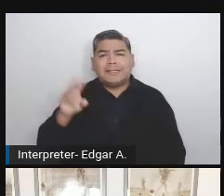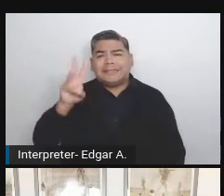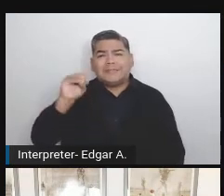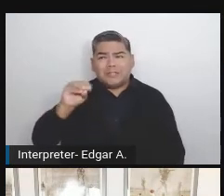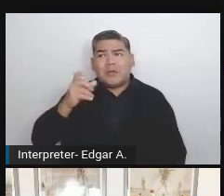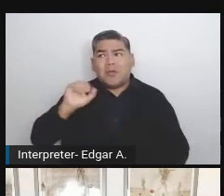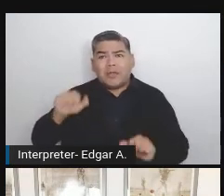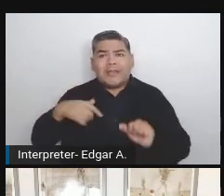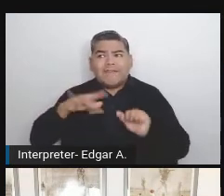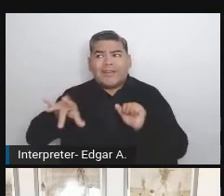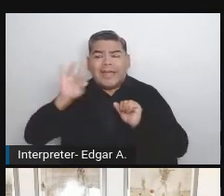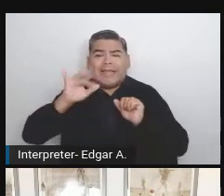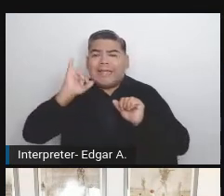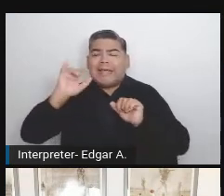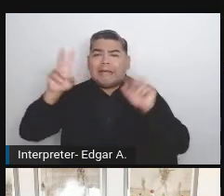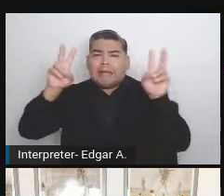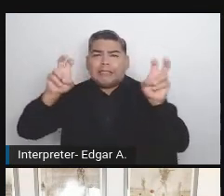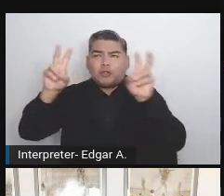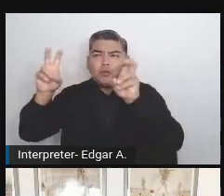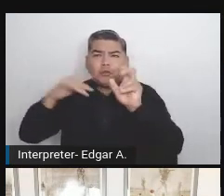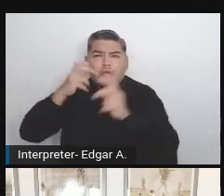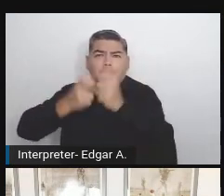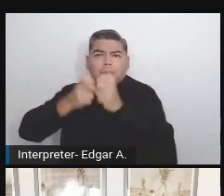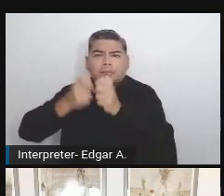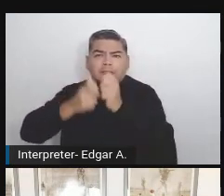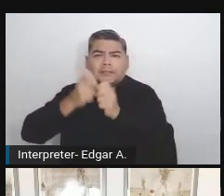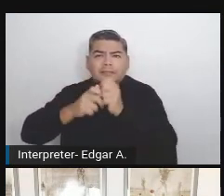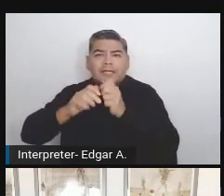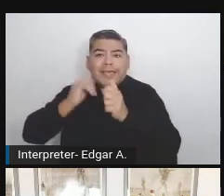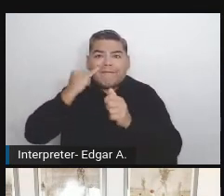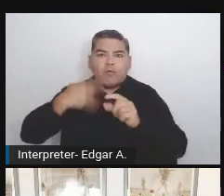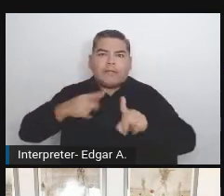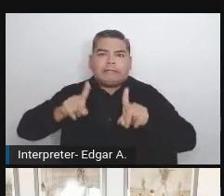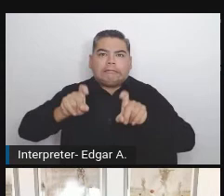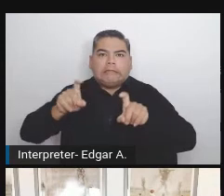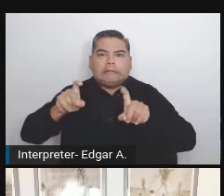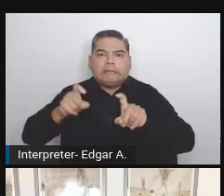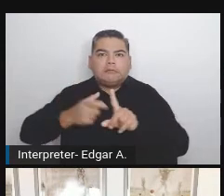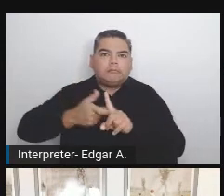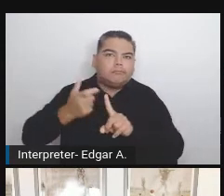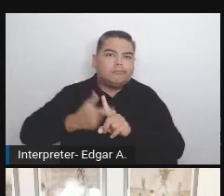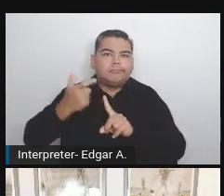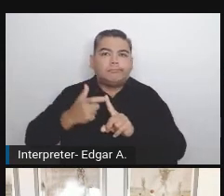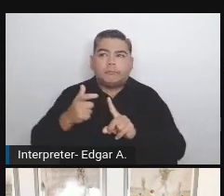That's the majority of issues there, there are so amazing.